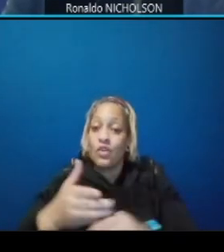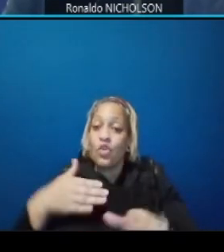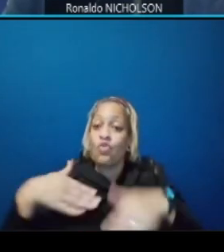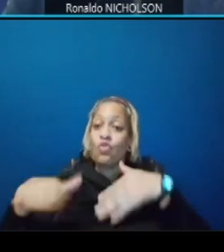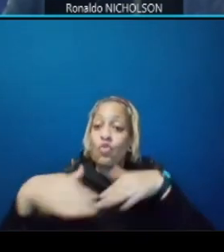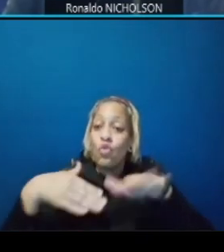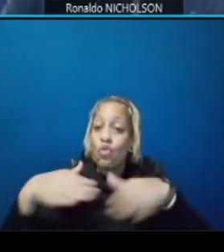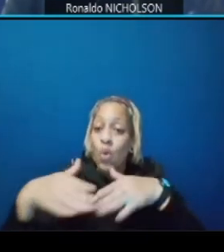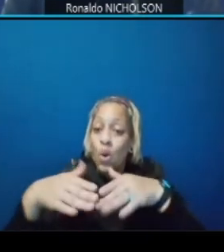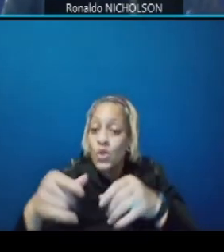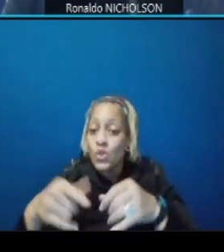bus stops